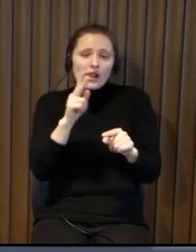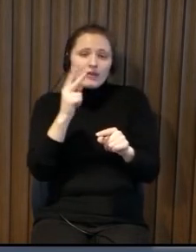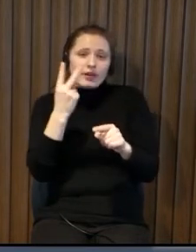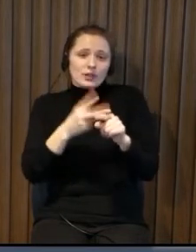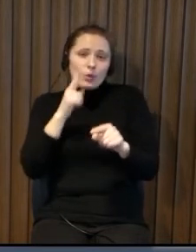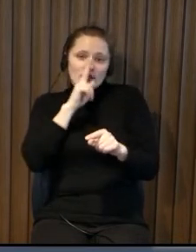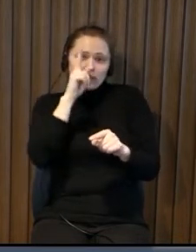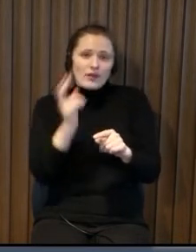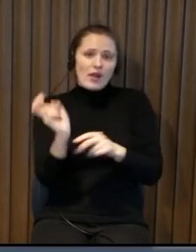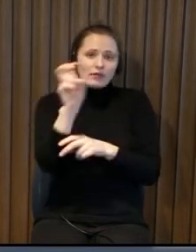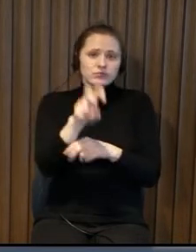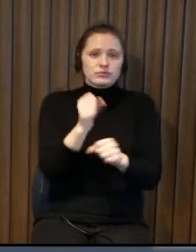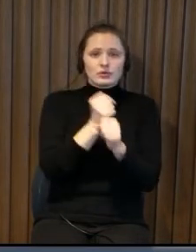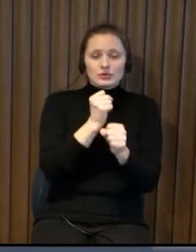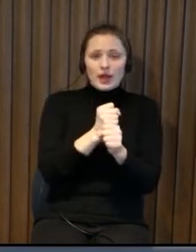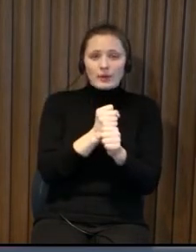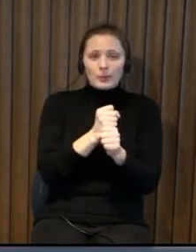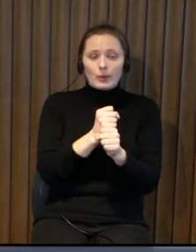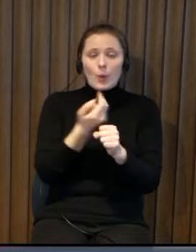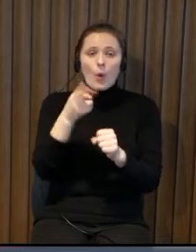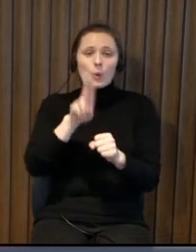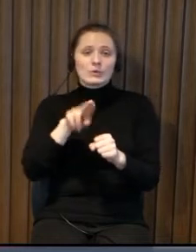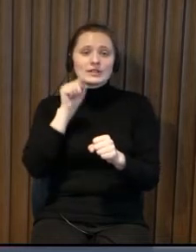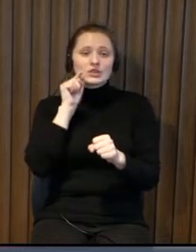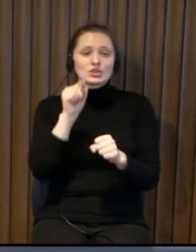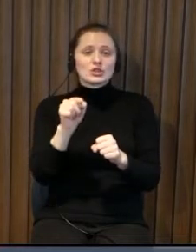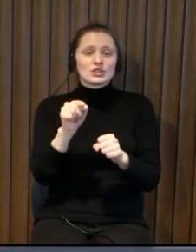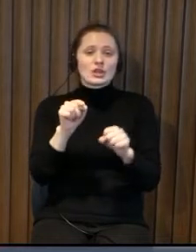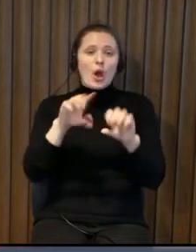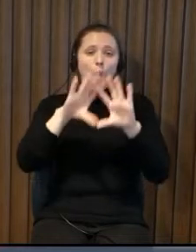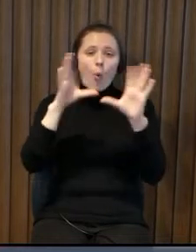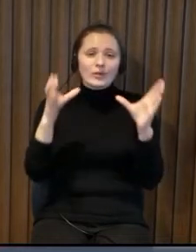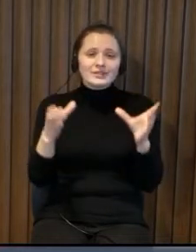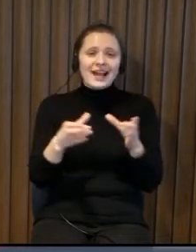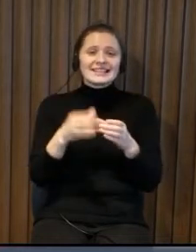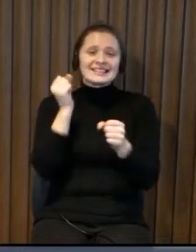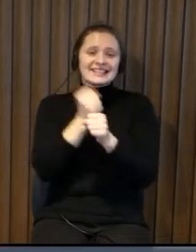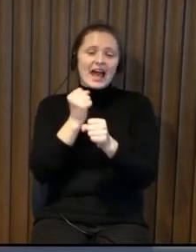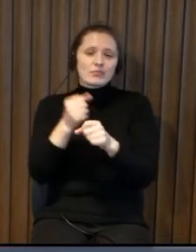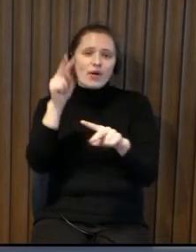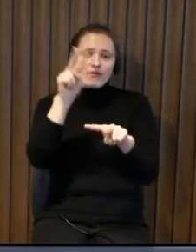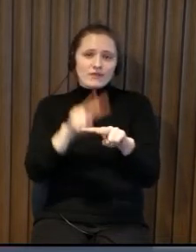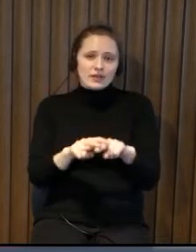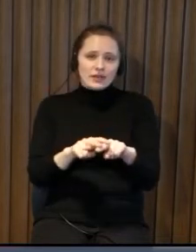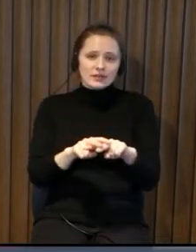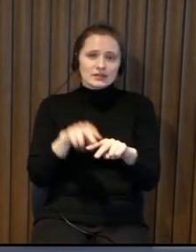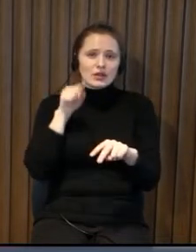people started working from home and so they get to work only once a week for example and then